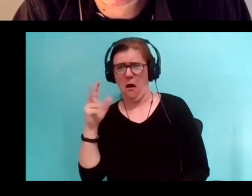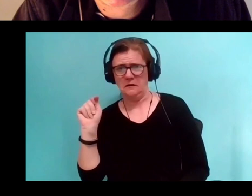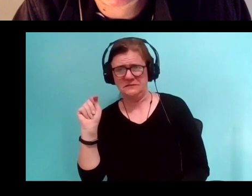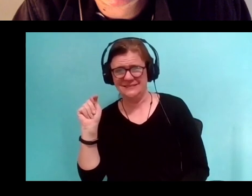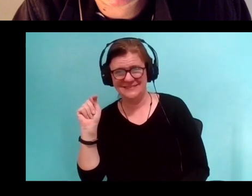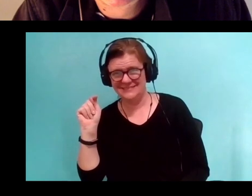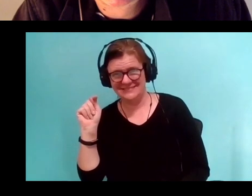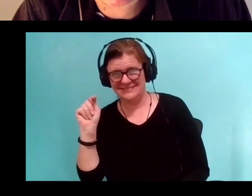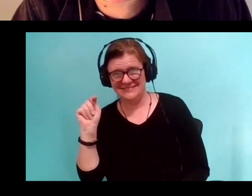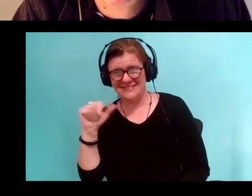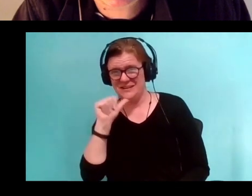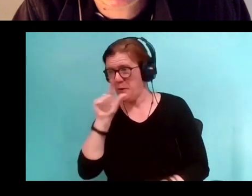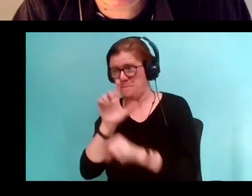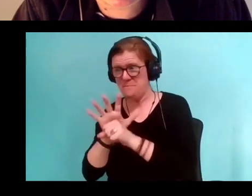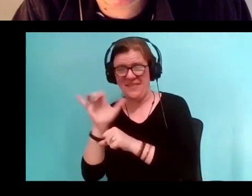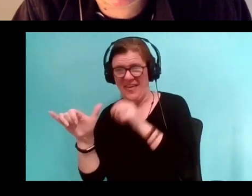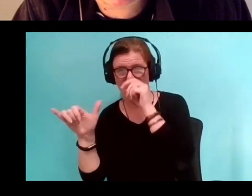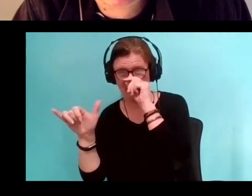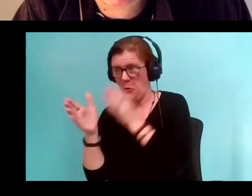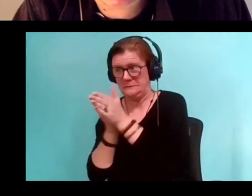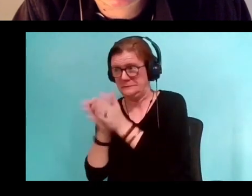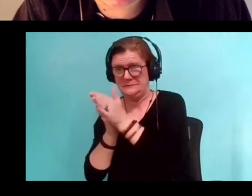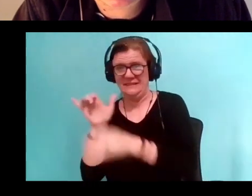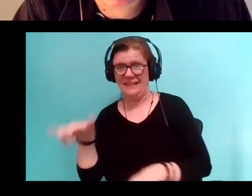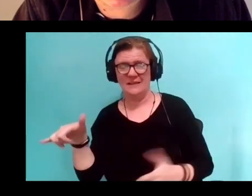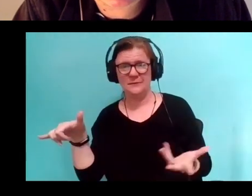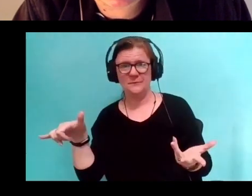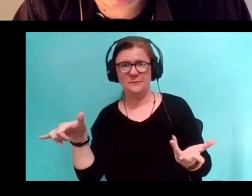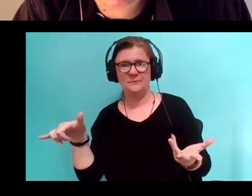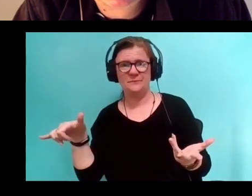And as I read articles about archeology where they'll find,